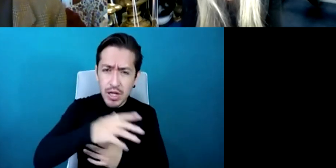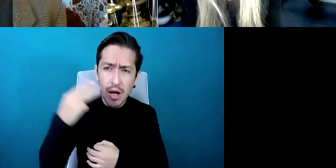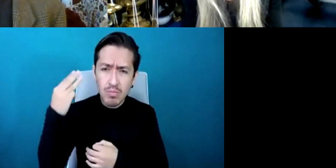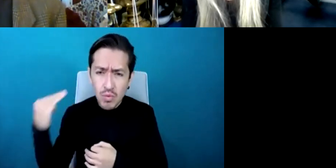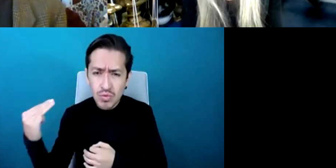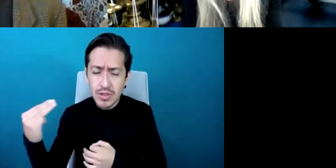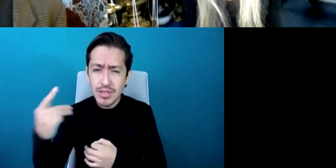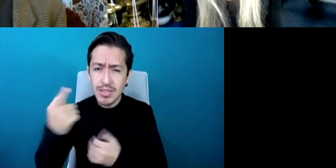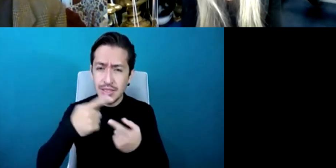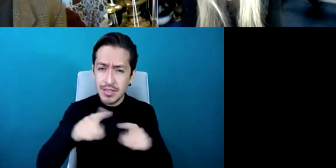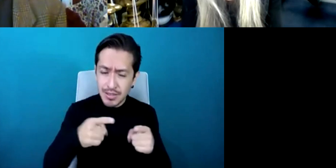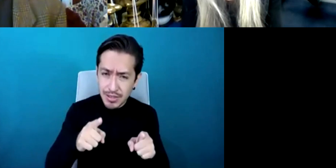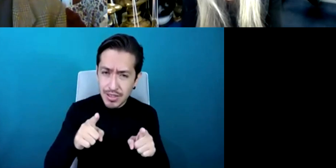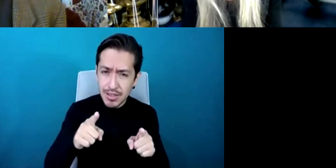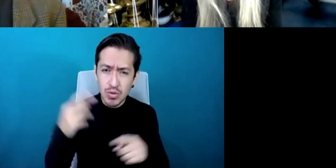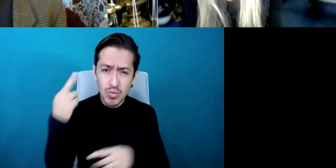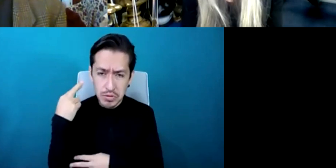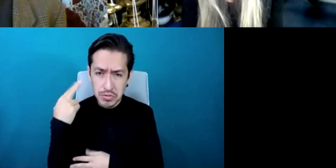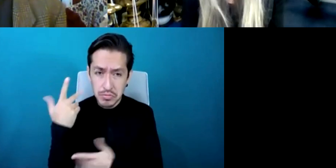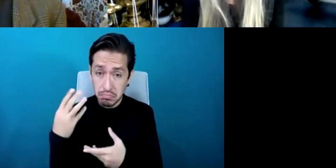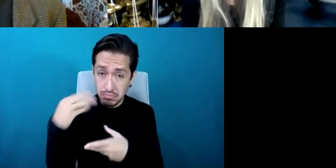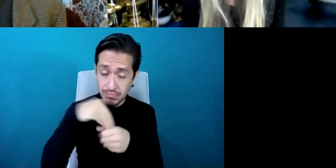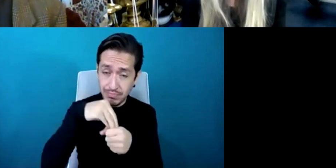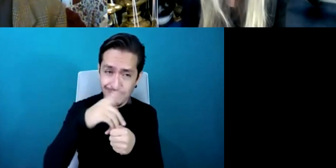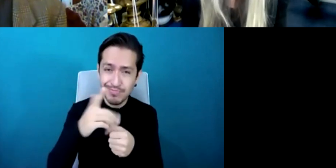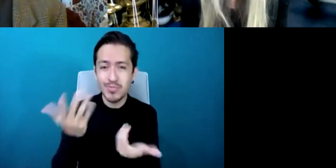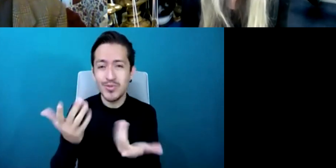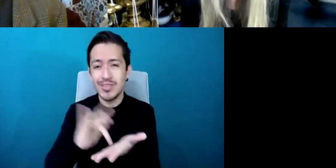Very welcome Dame Evelyn Glennie it's really a pleasure to talk to you again